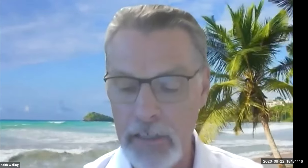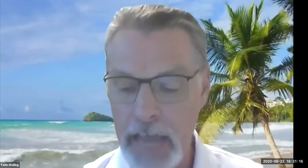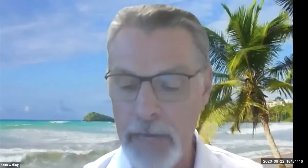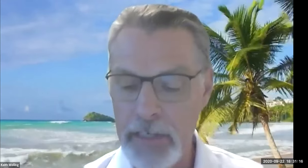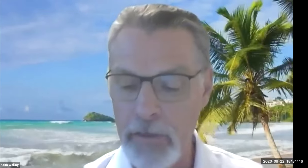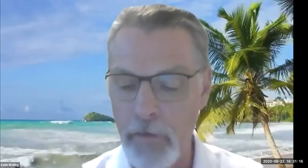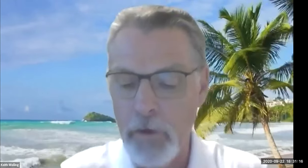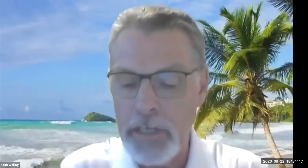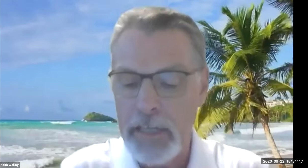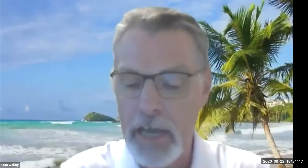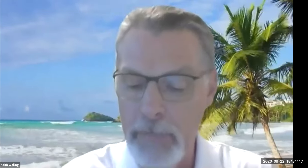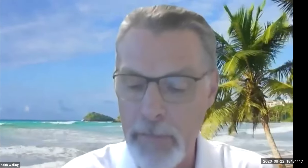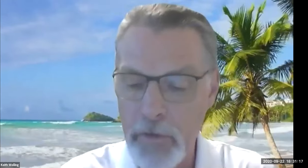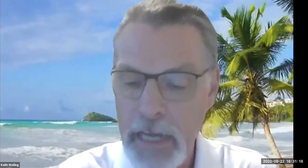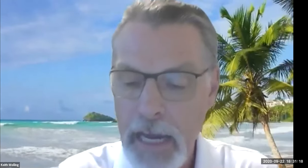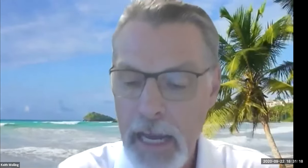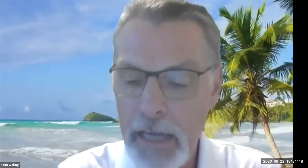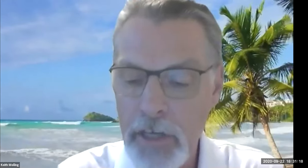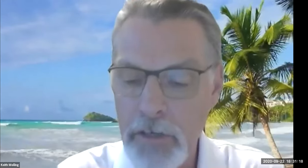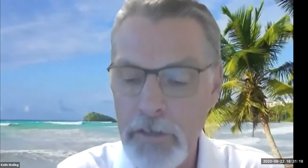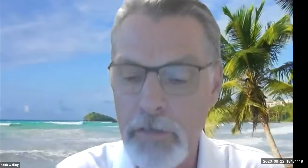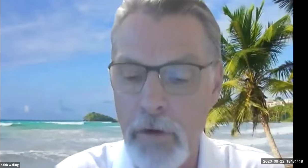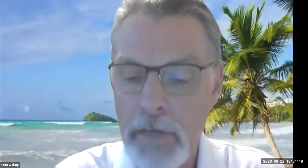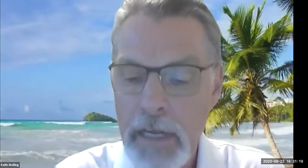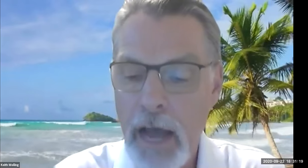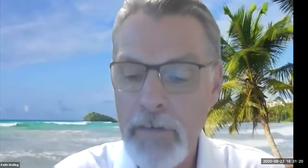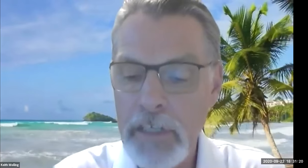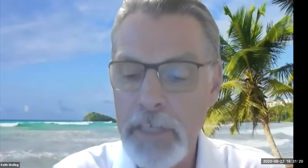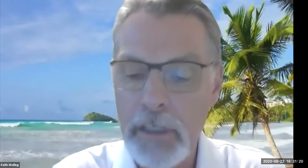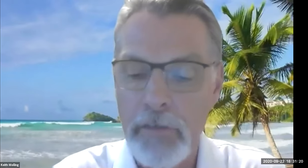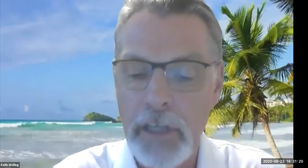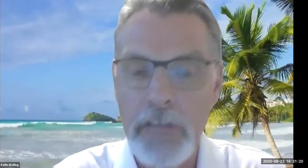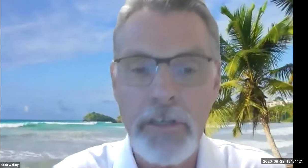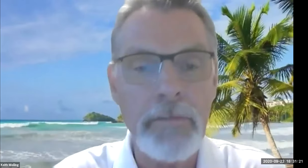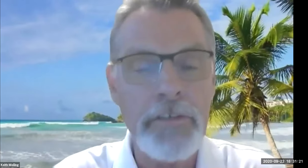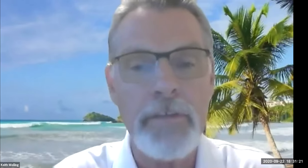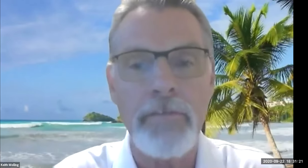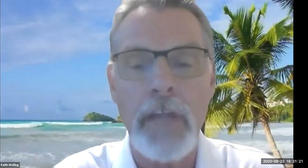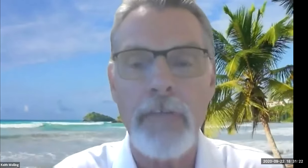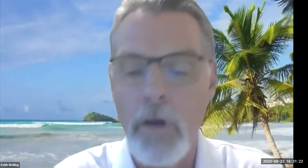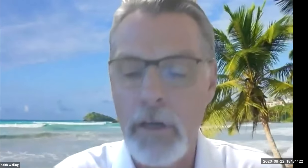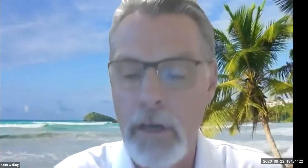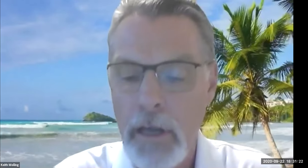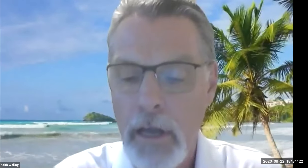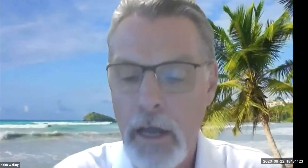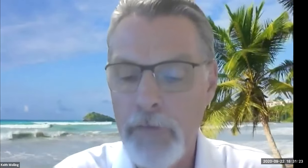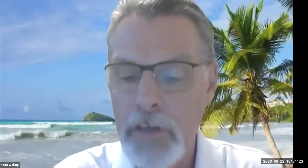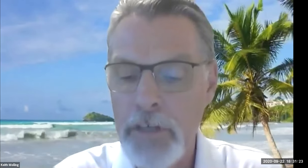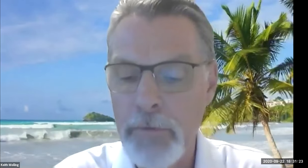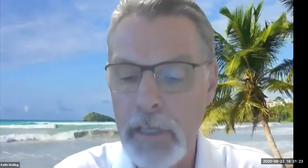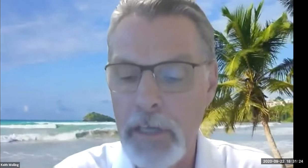Keith Wolling: Because that's what they do and it's quite unique Brazil congestion is there the populations is quite busy. A lot of people are on mopeds and motorcycles.